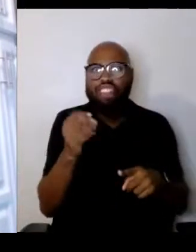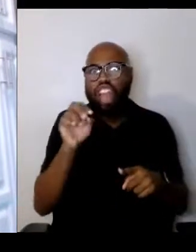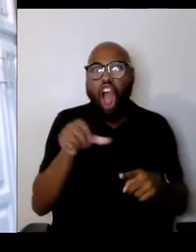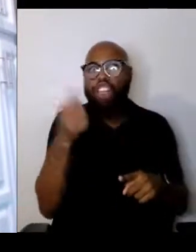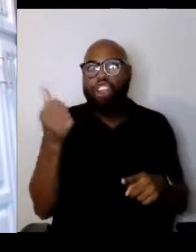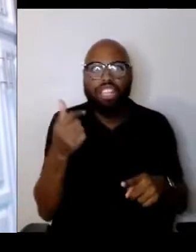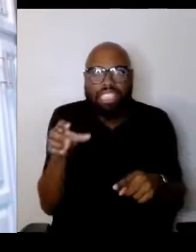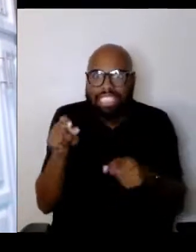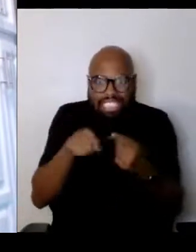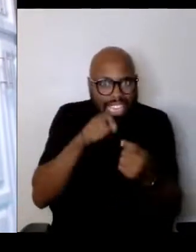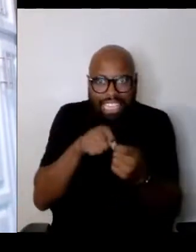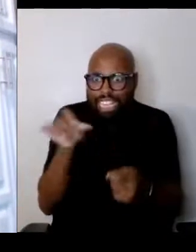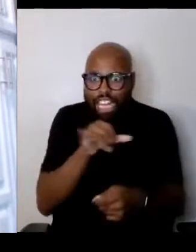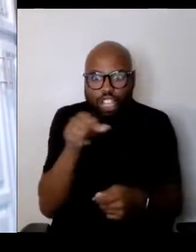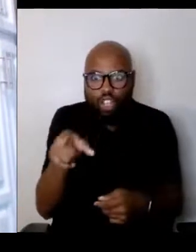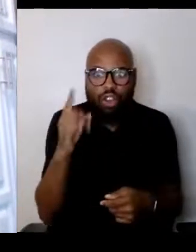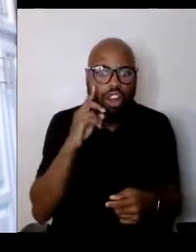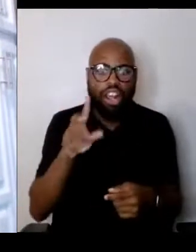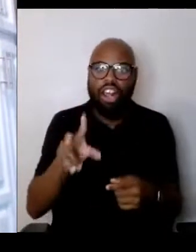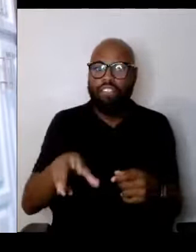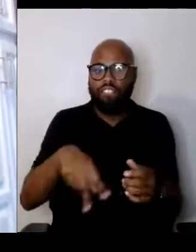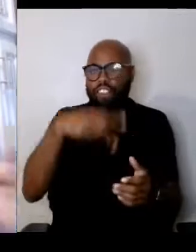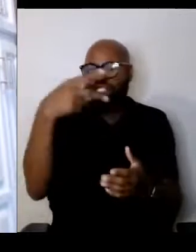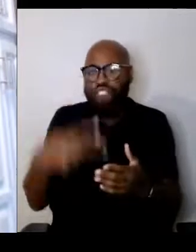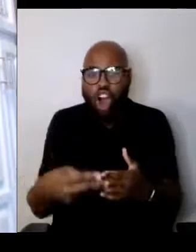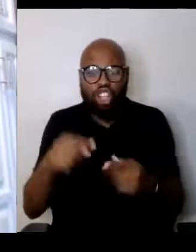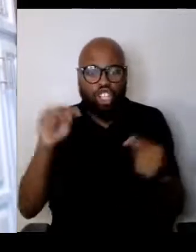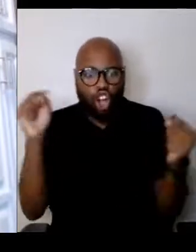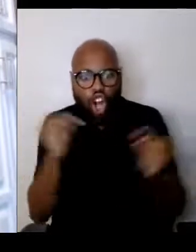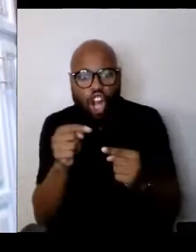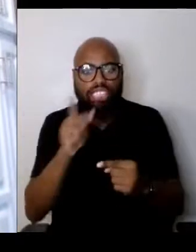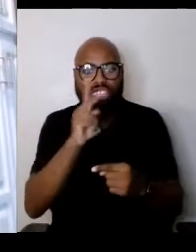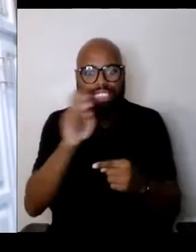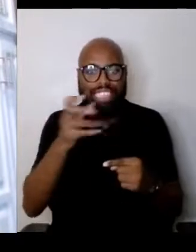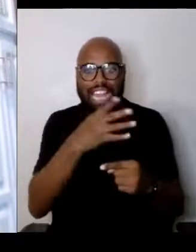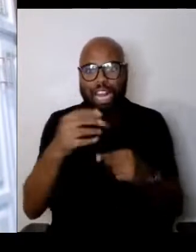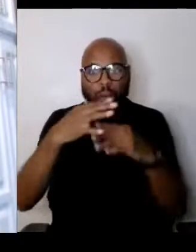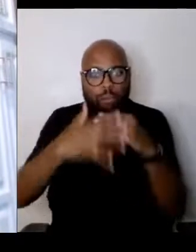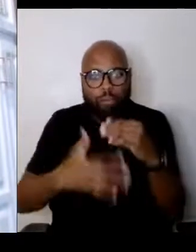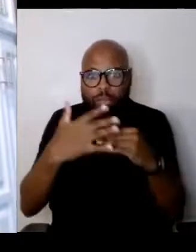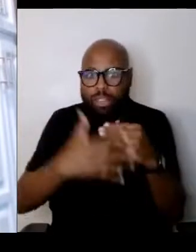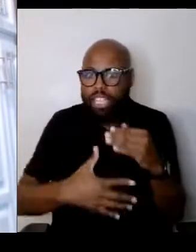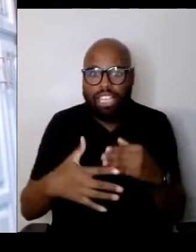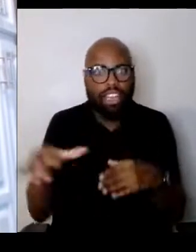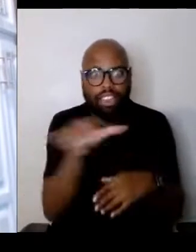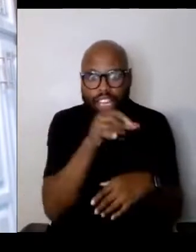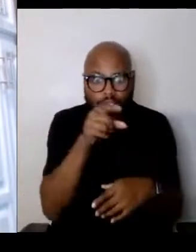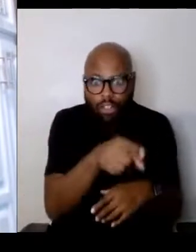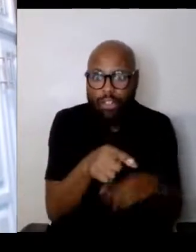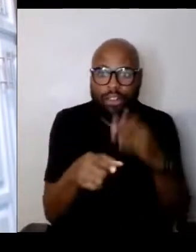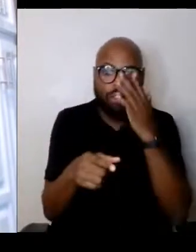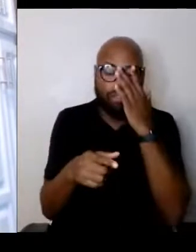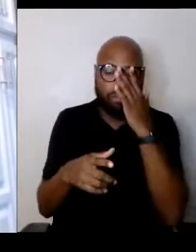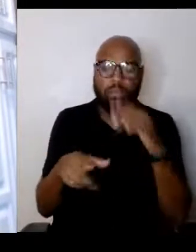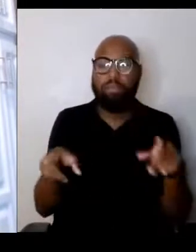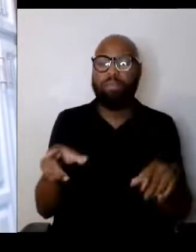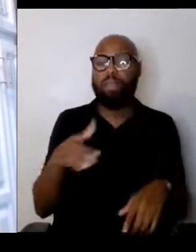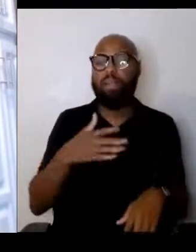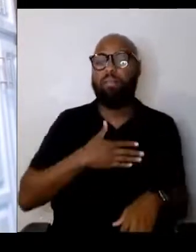If he falls, he scrapes his knee and it bleeds. Well my daughter who's a Shakespeare scholar,